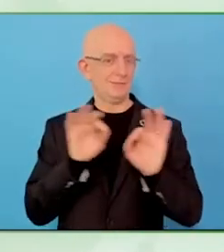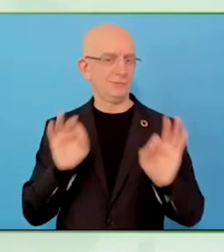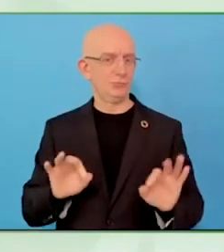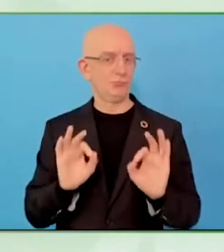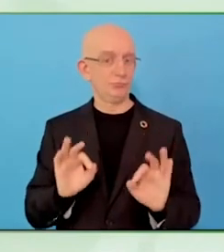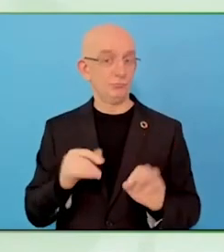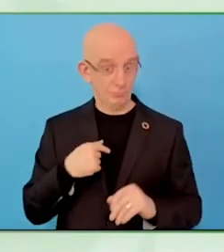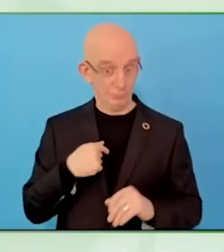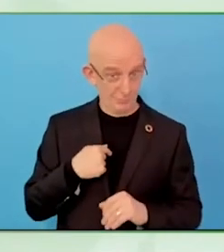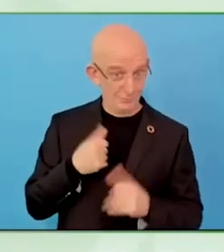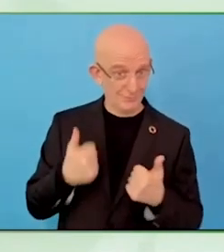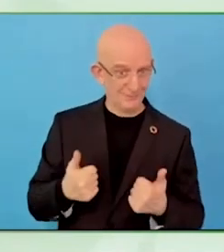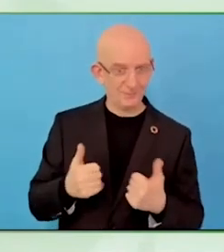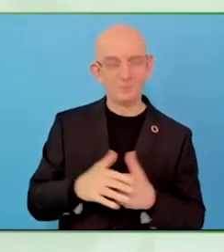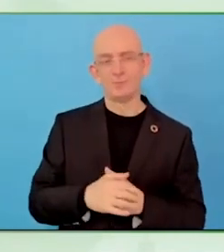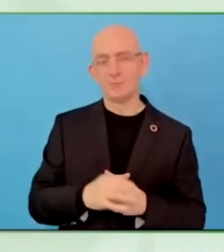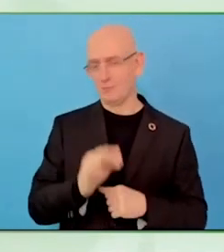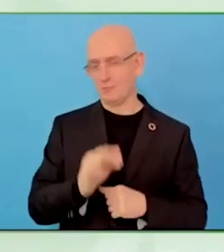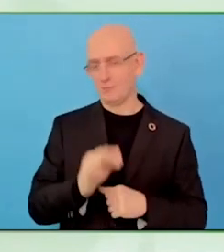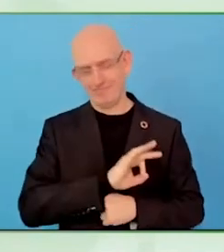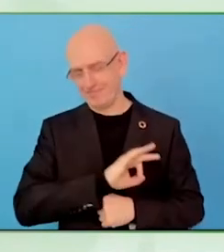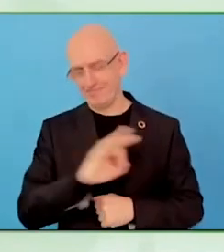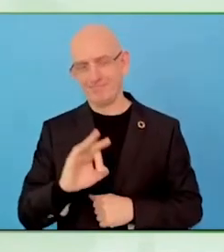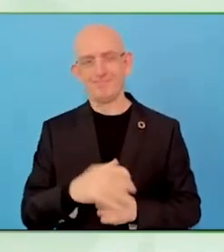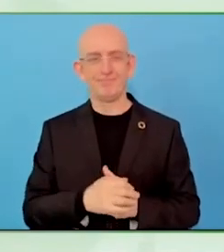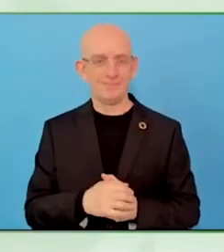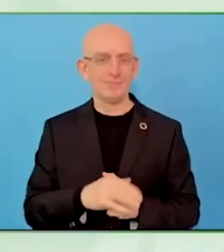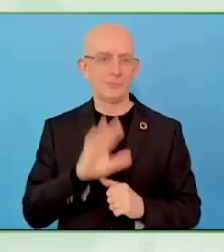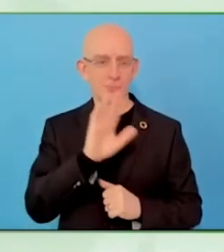understanding the needs of those with disabilities, bringing them together.